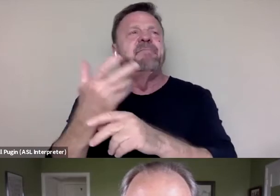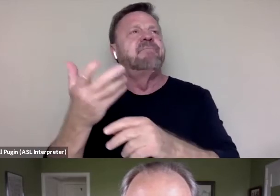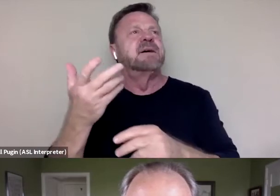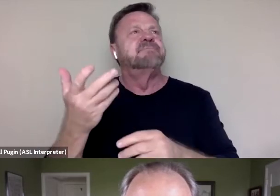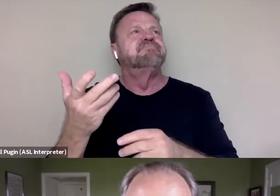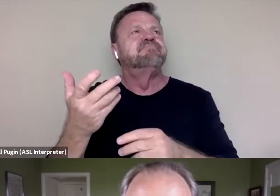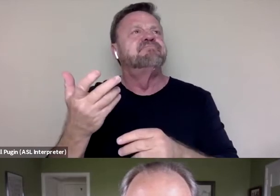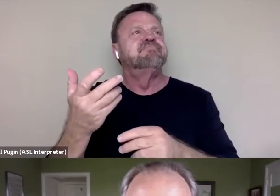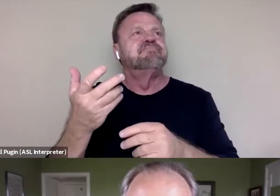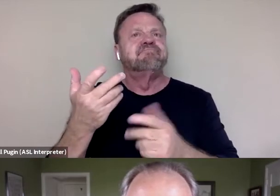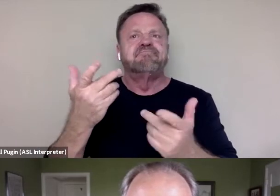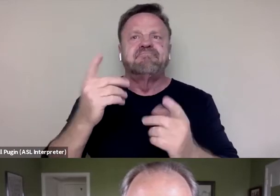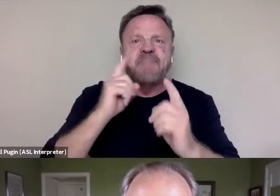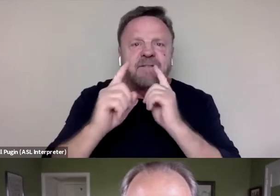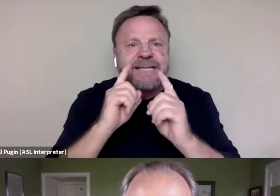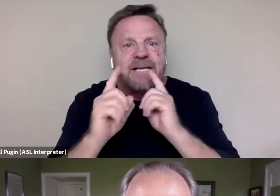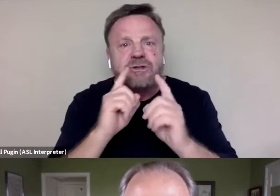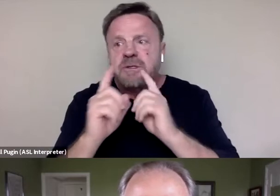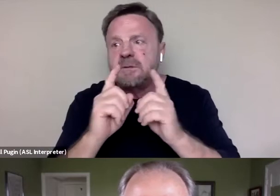conversation? Has it led to any kind of